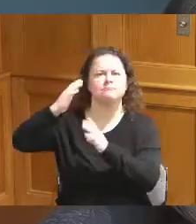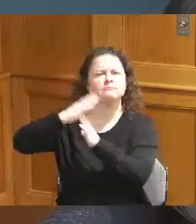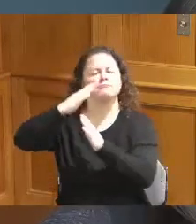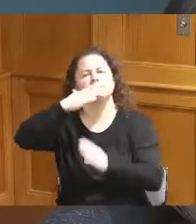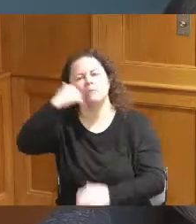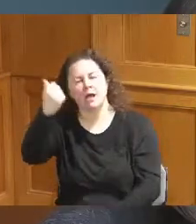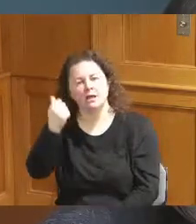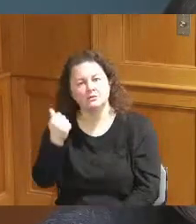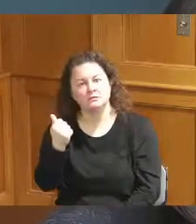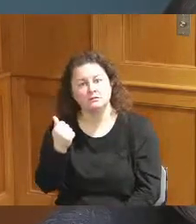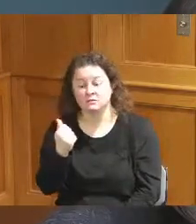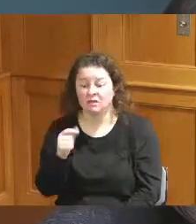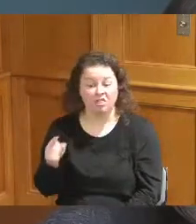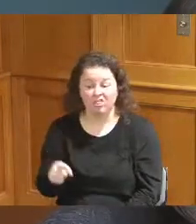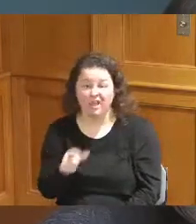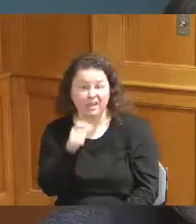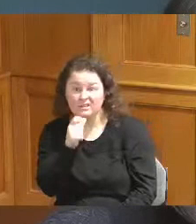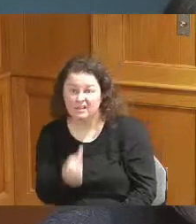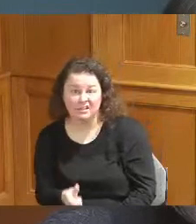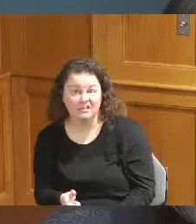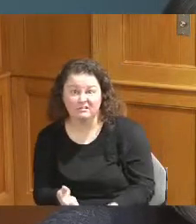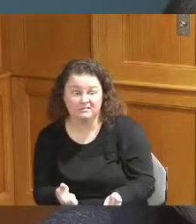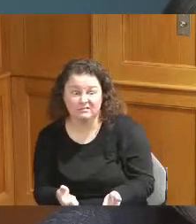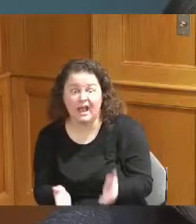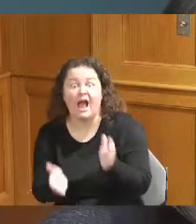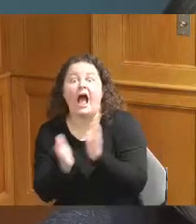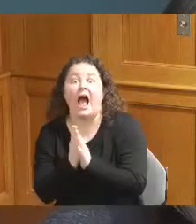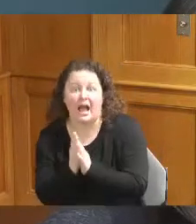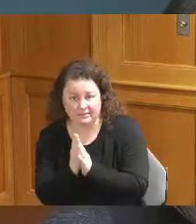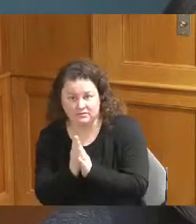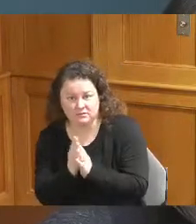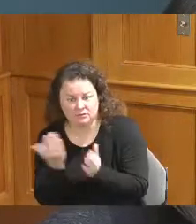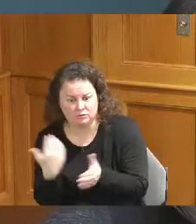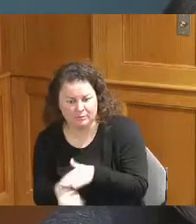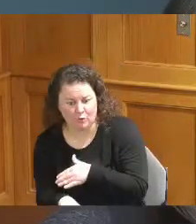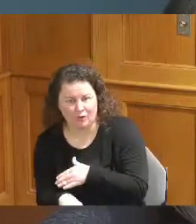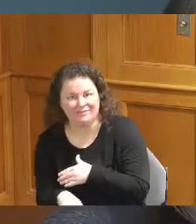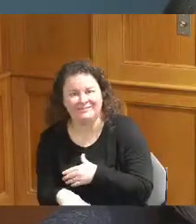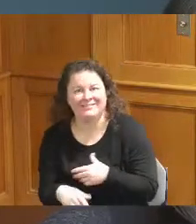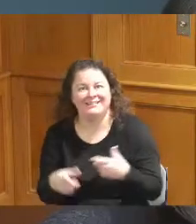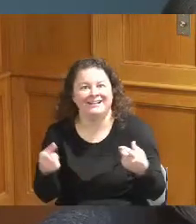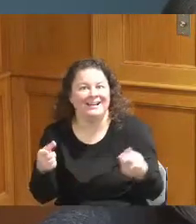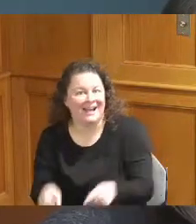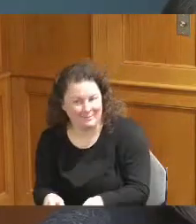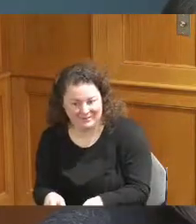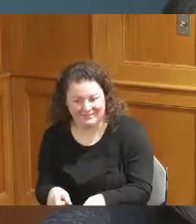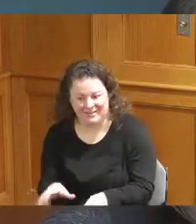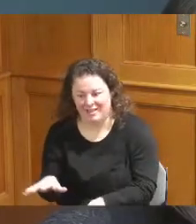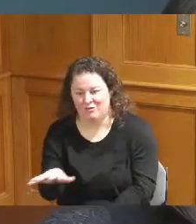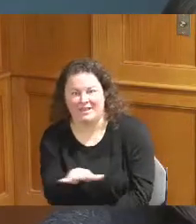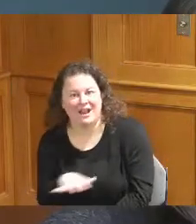and so if we're going to do anything on this let's get it done and I'm going to always be saying that